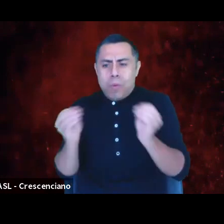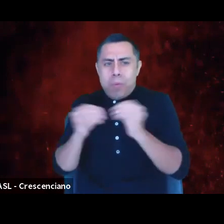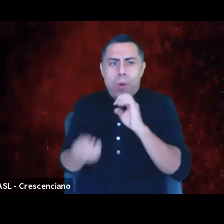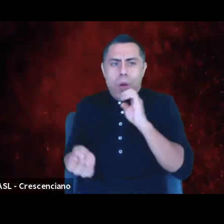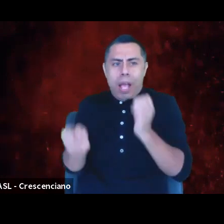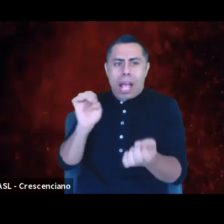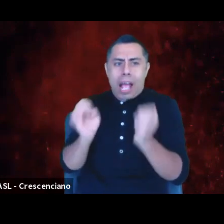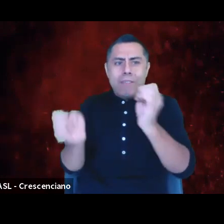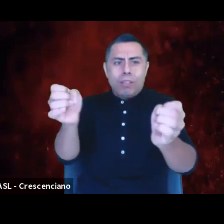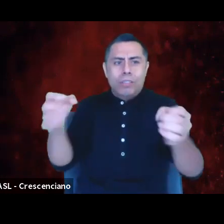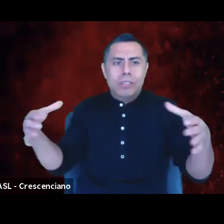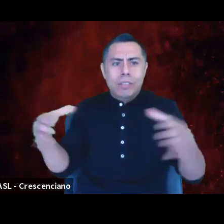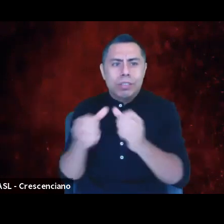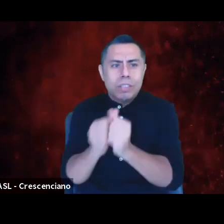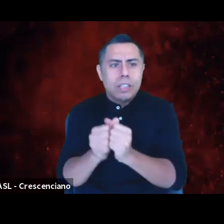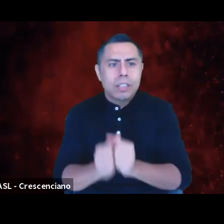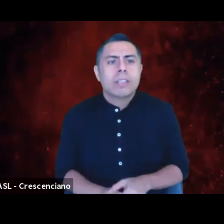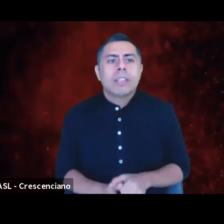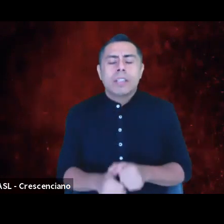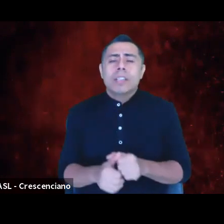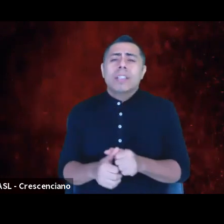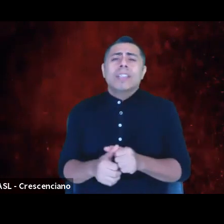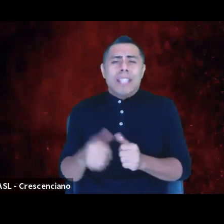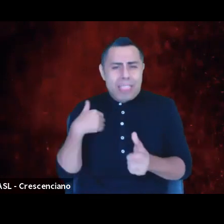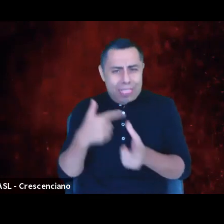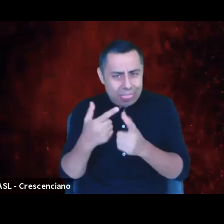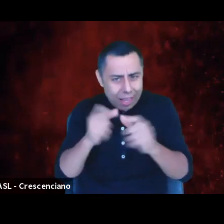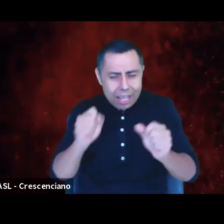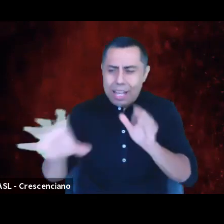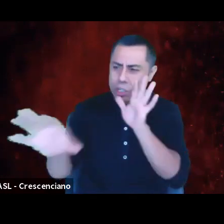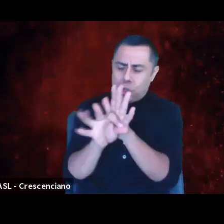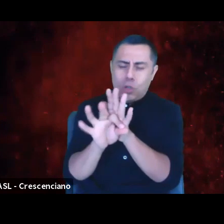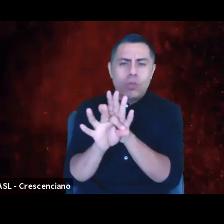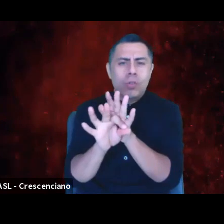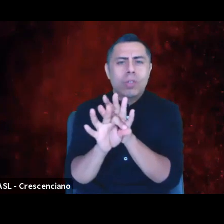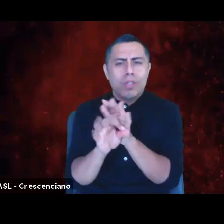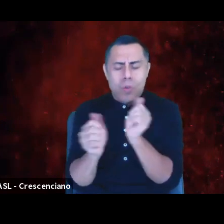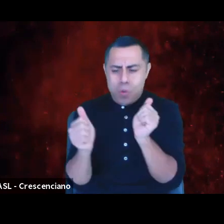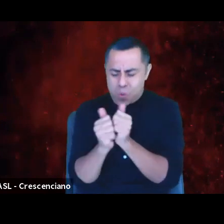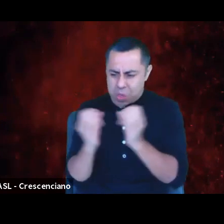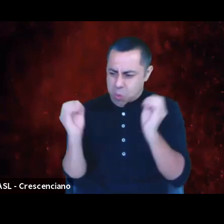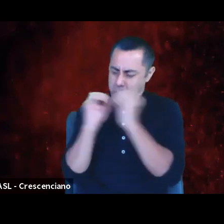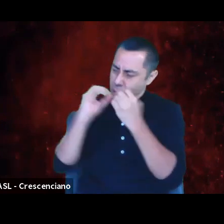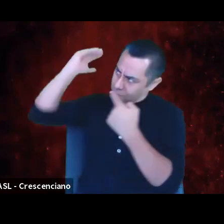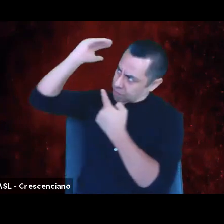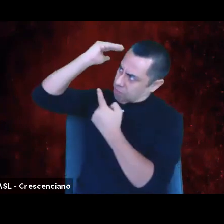so that we may choose with more awareness who we want to be by looking at the events